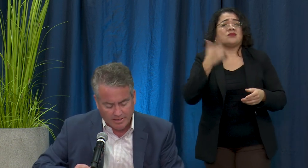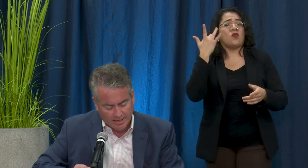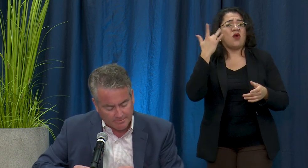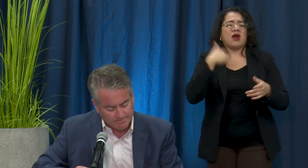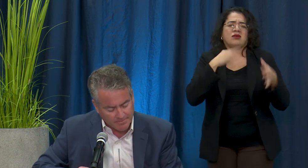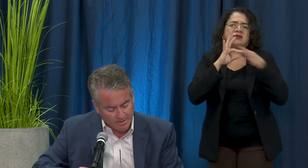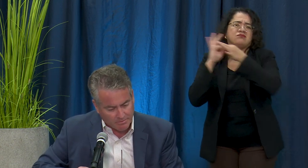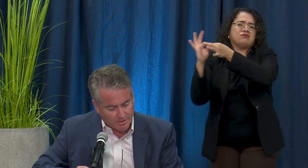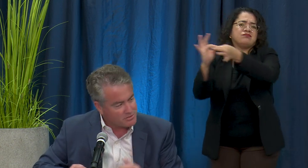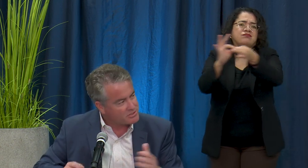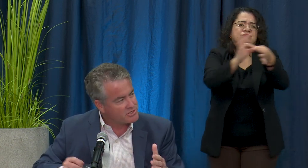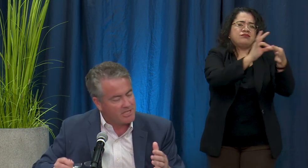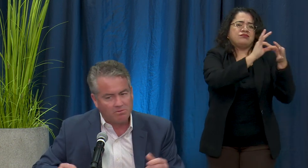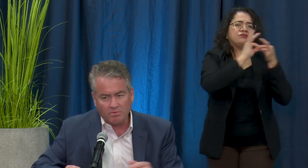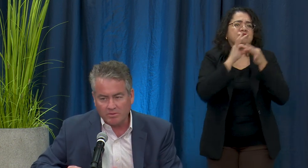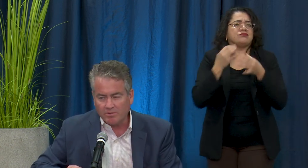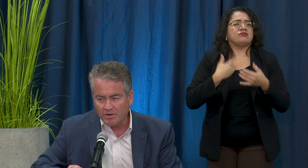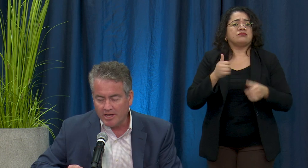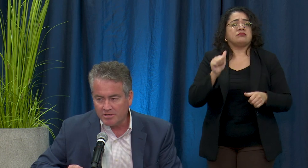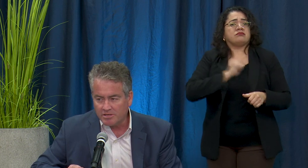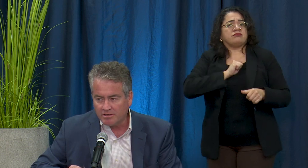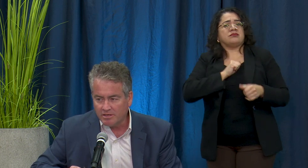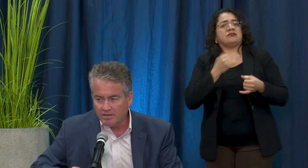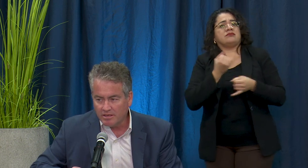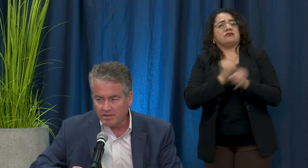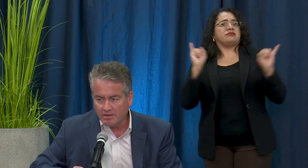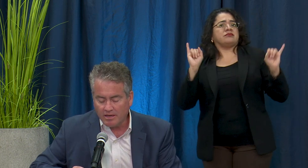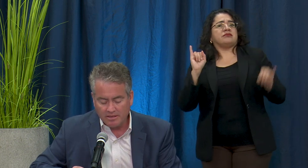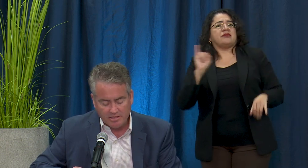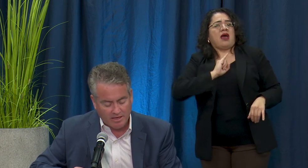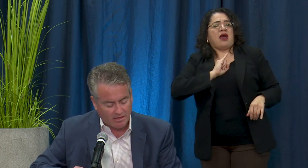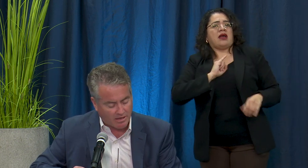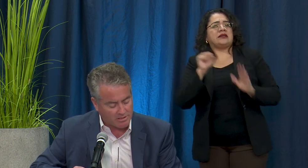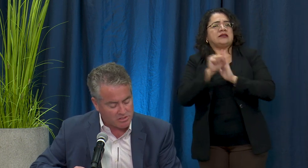We're not just States but we're really one nation in taking on this